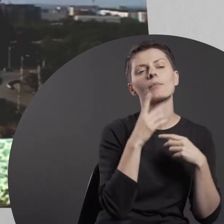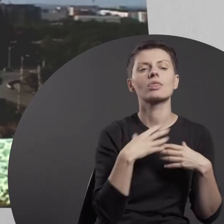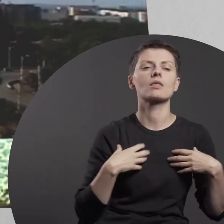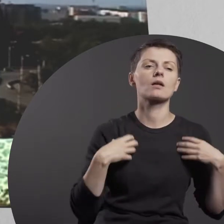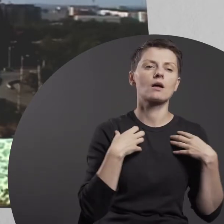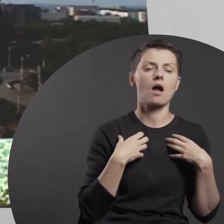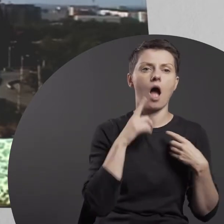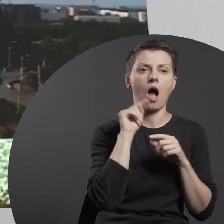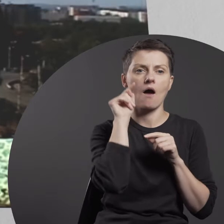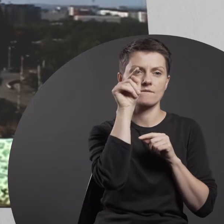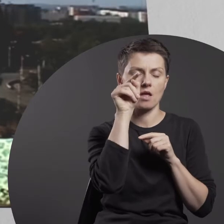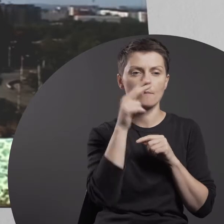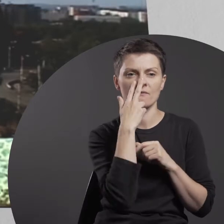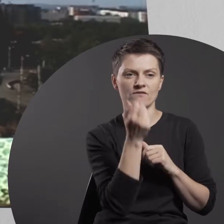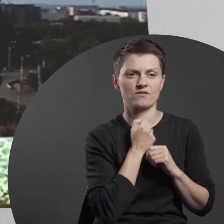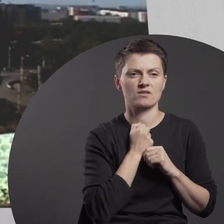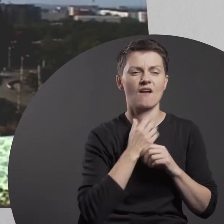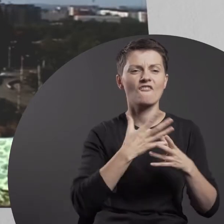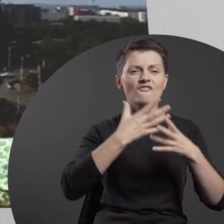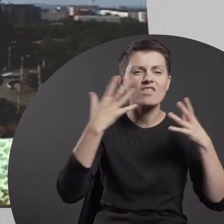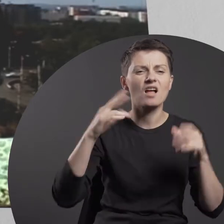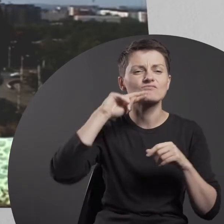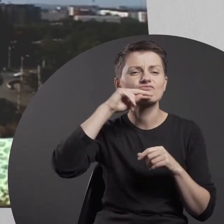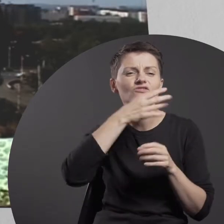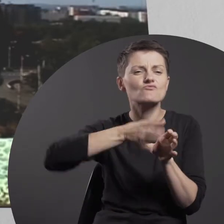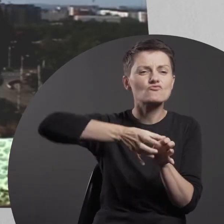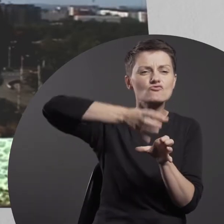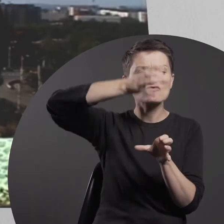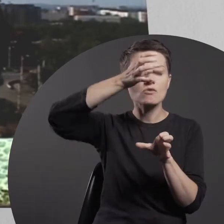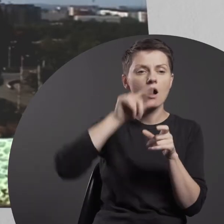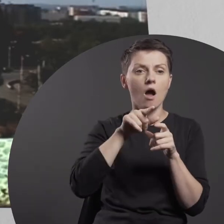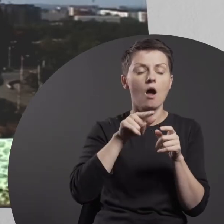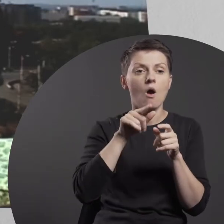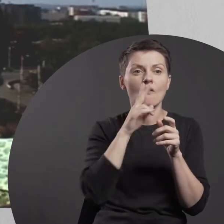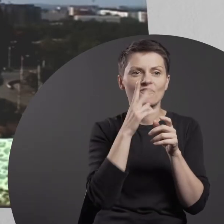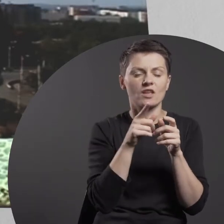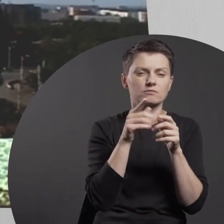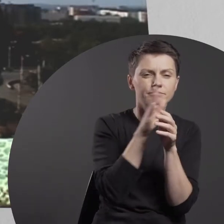Clearly visible in the distance, there are gigantic, rusty silos with plumes of smoke rising between them.